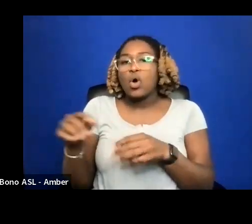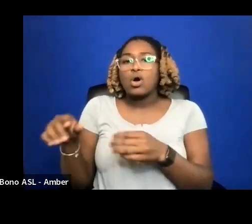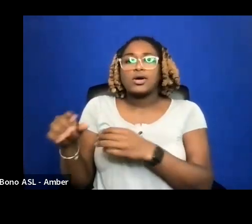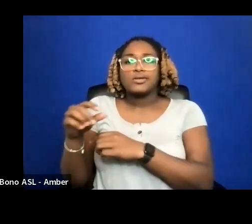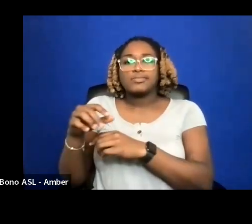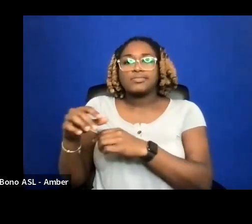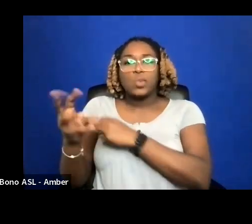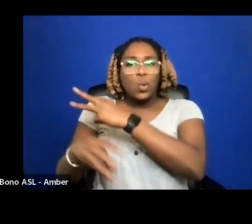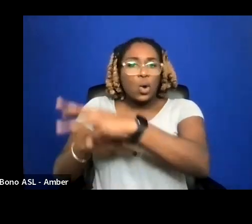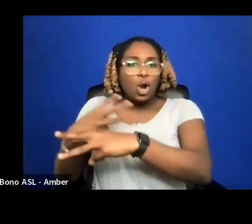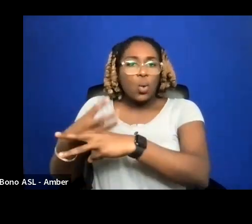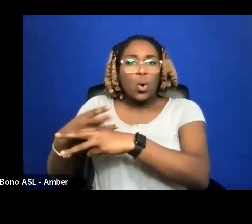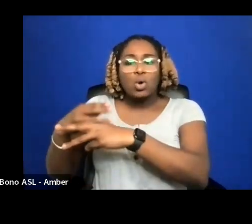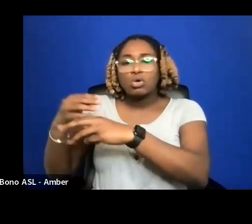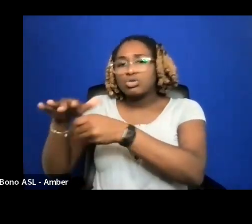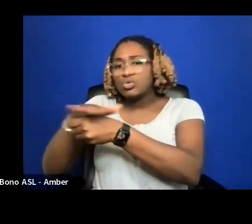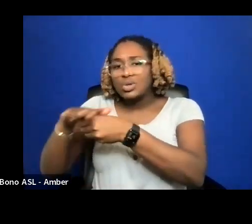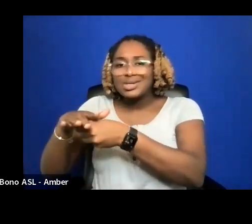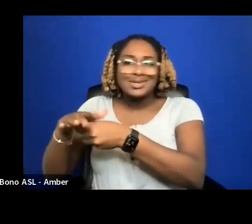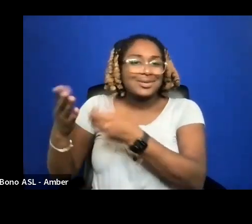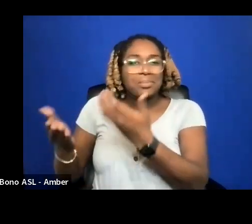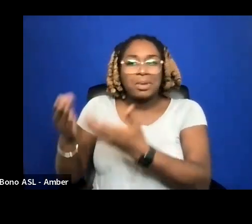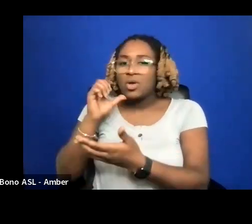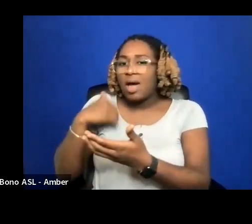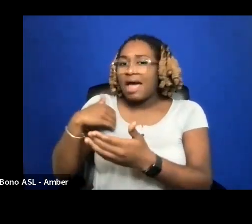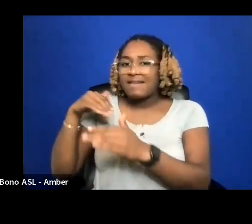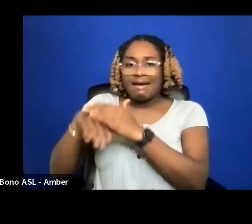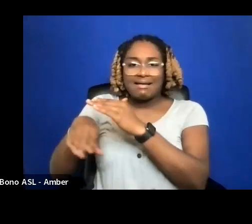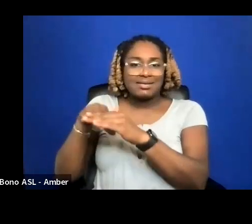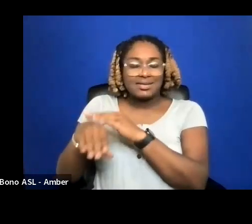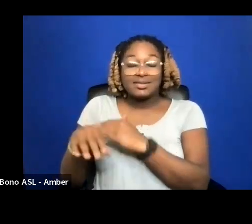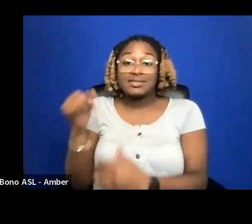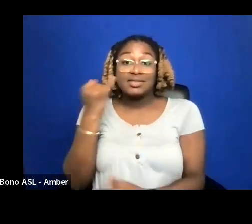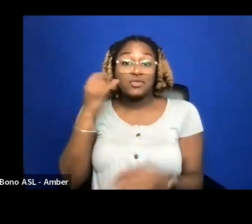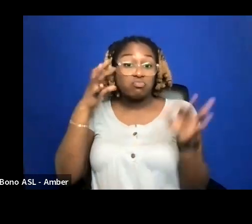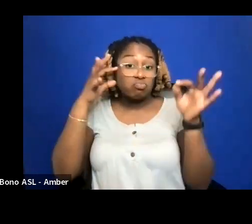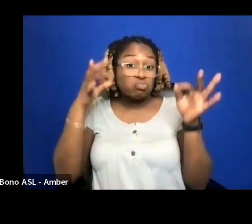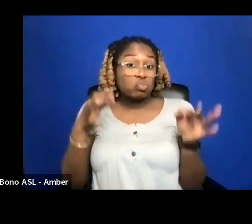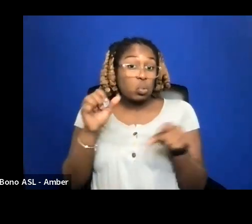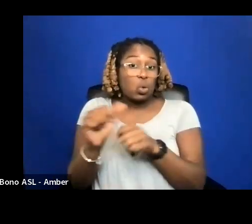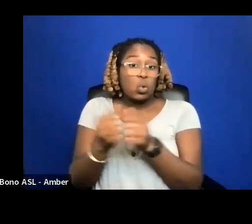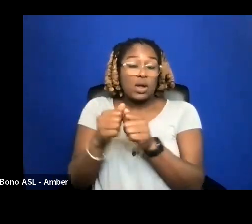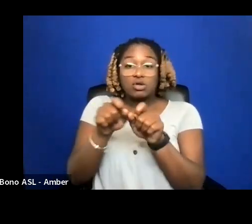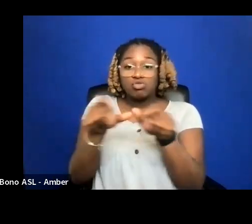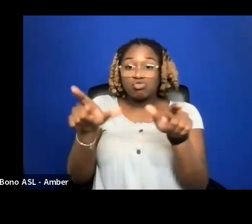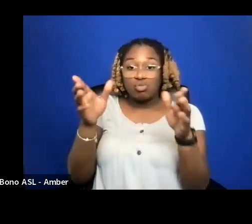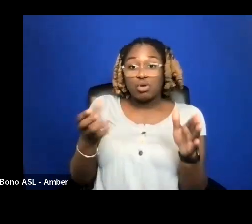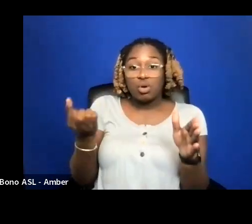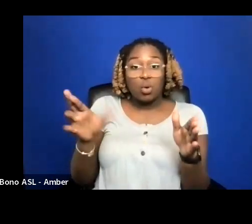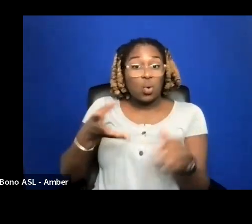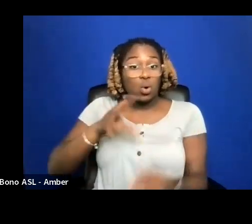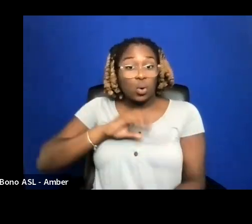WHETHER YOU CHOOSE TO WORK WITH A DISTRIBUTOR OR TO DO IT ON YOUR OWN OR PERHAPS YOU ARE FORCED TO